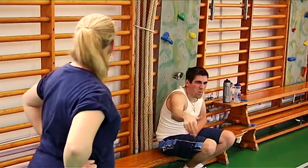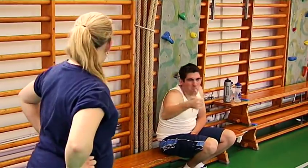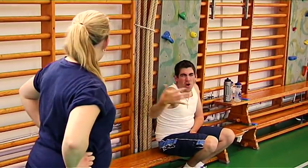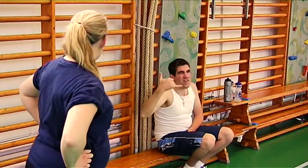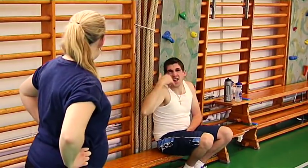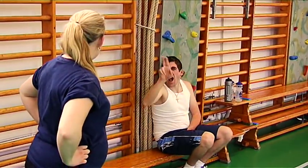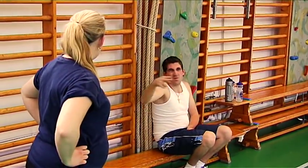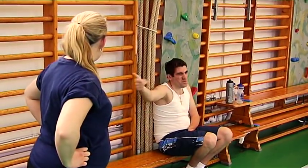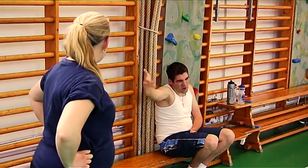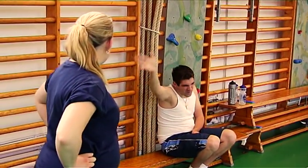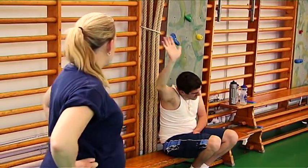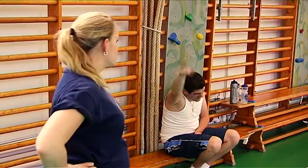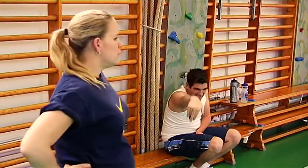You don't need to call the ambulance.